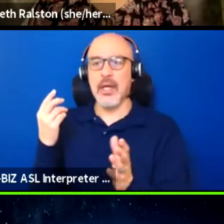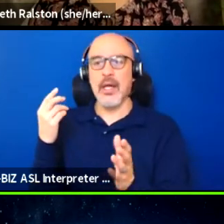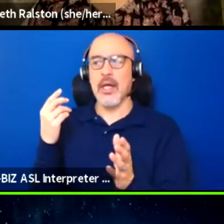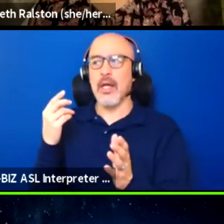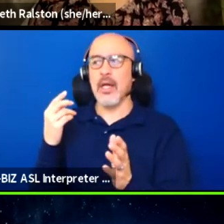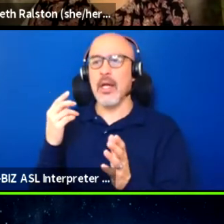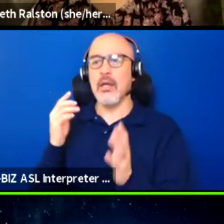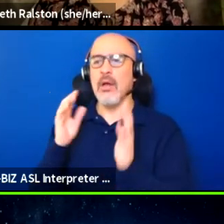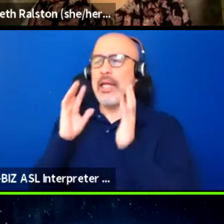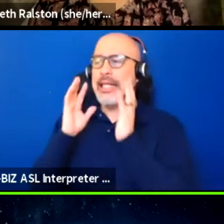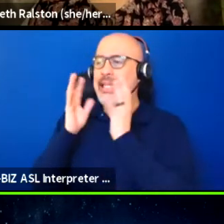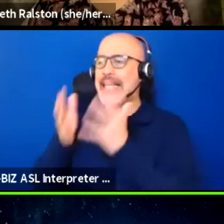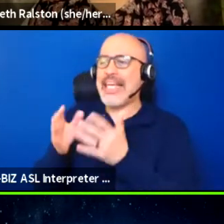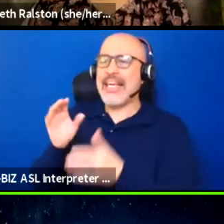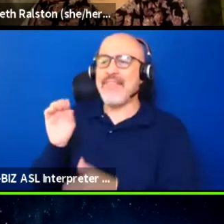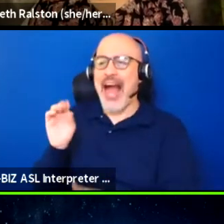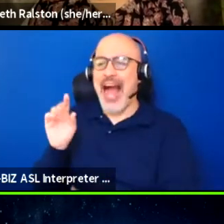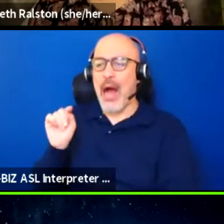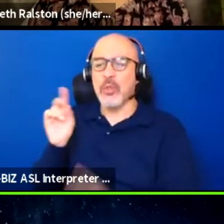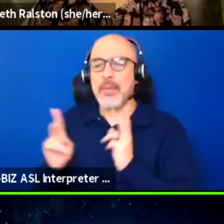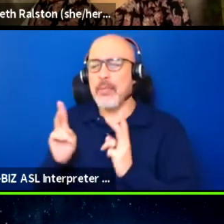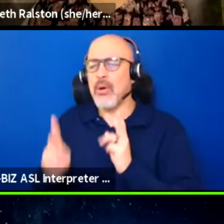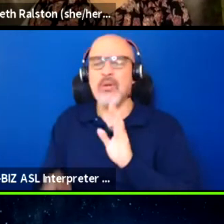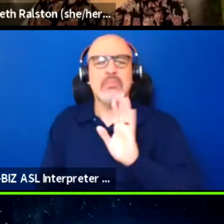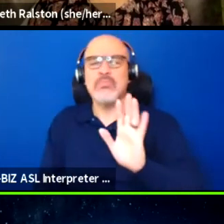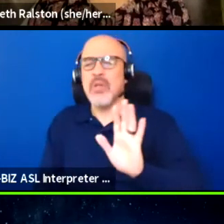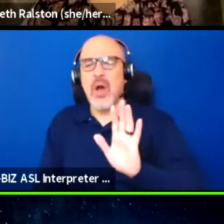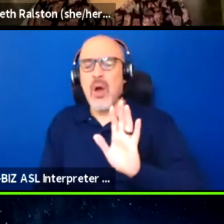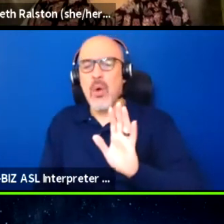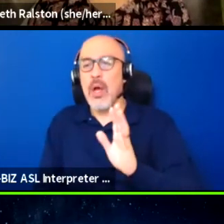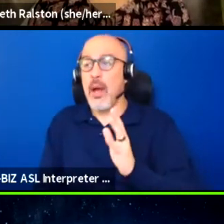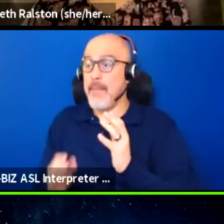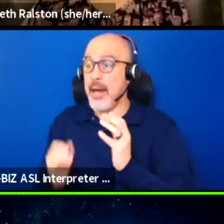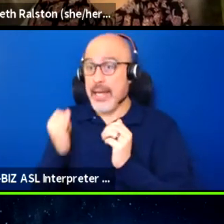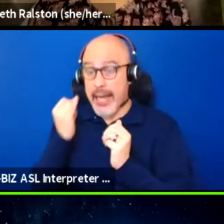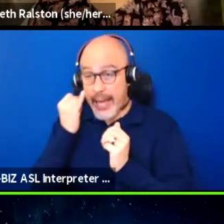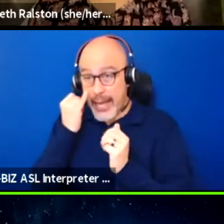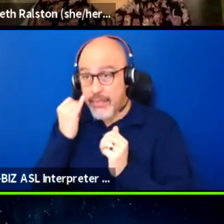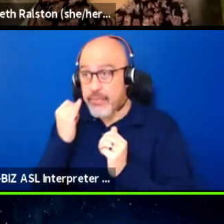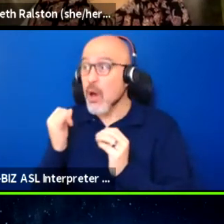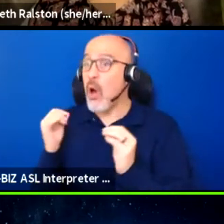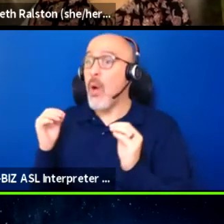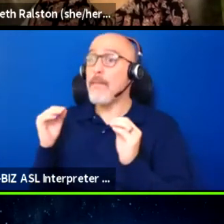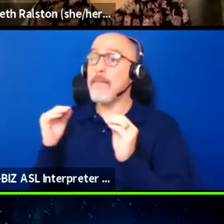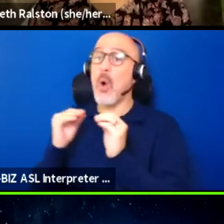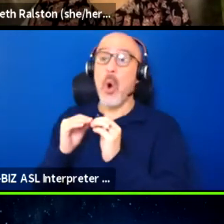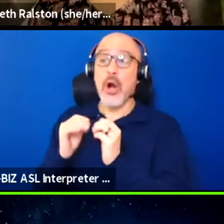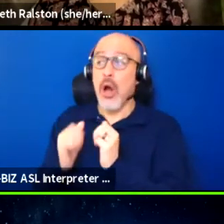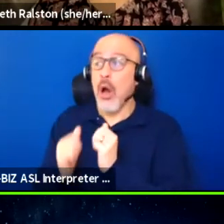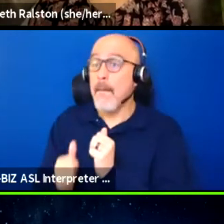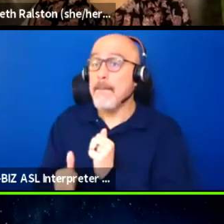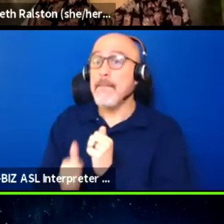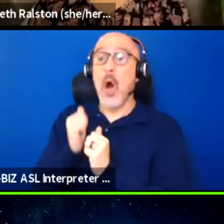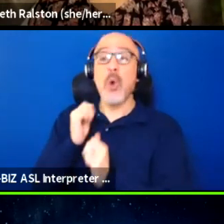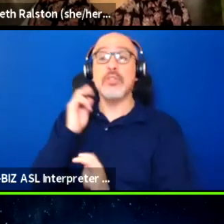I think just like with anything that's dominant, if more, if the majority of the people aren't dealing with